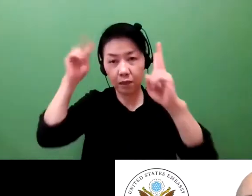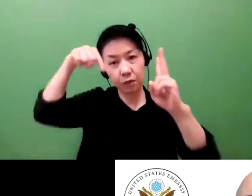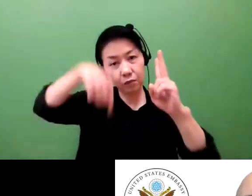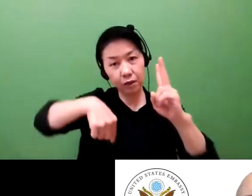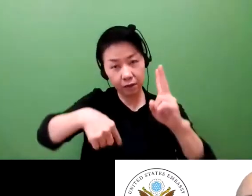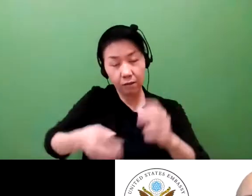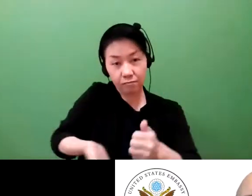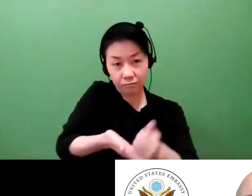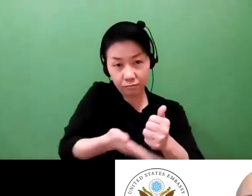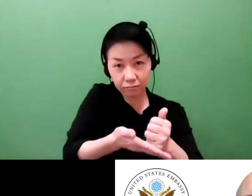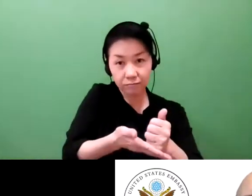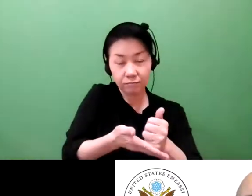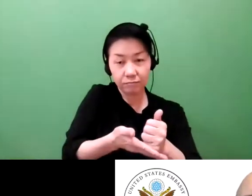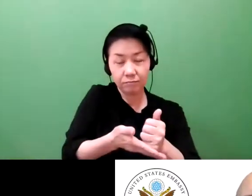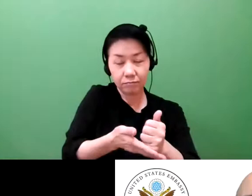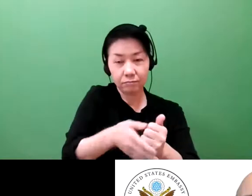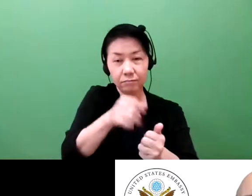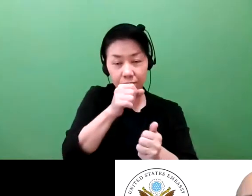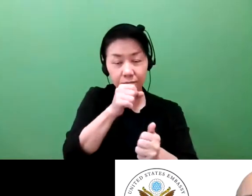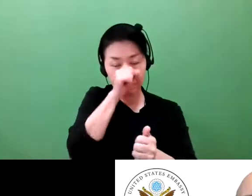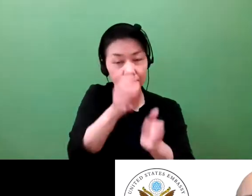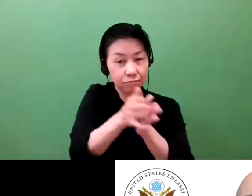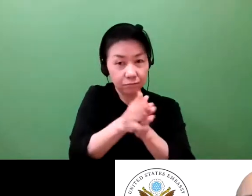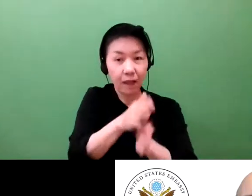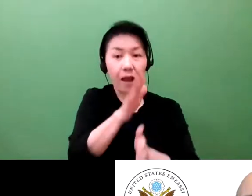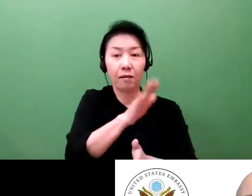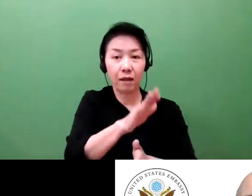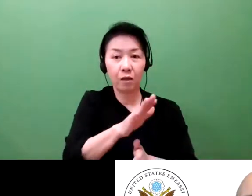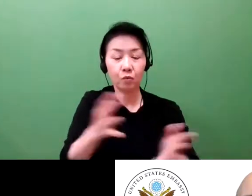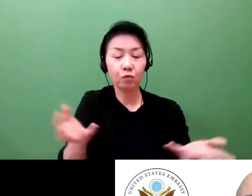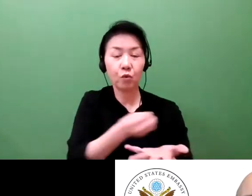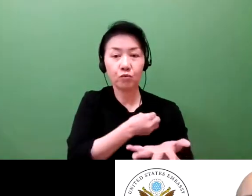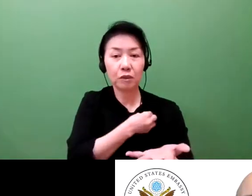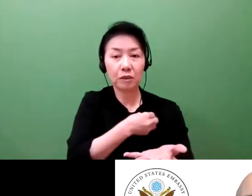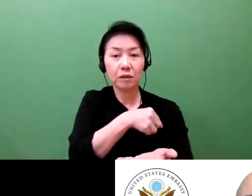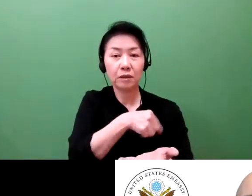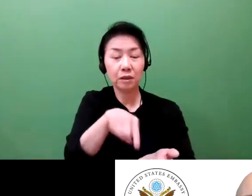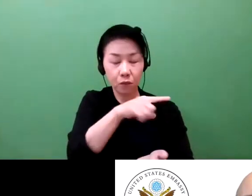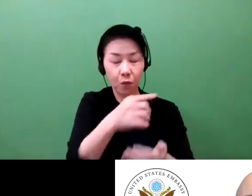And the company, the founder of the company, ,, has also encouraged the employees